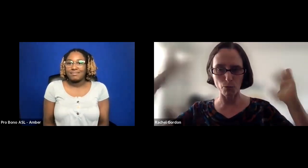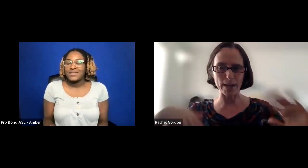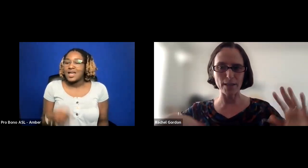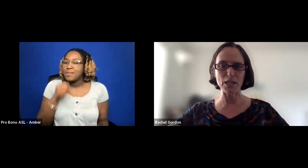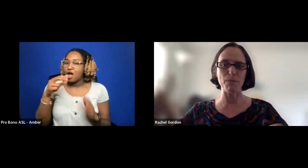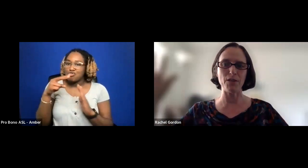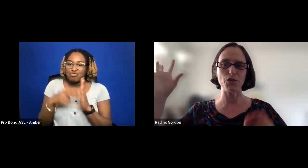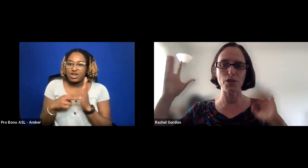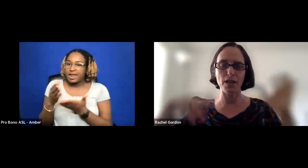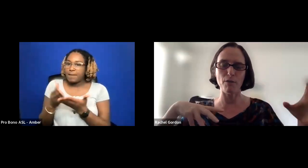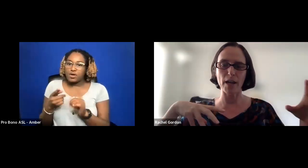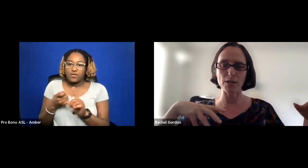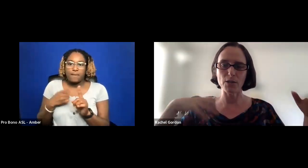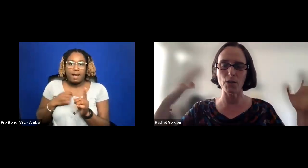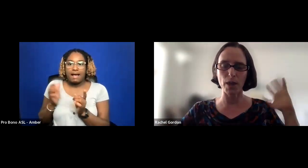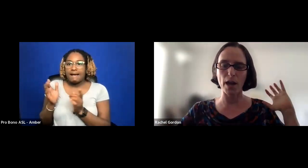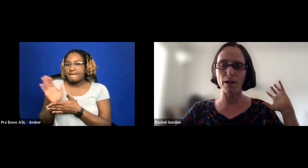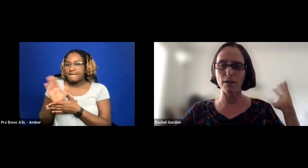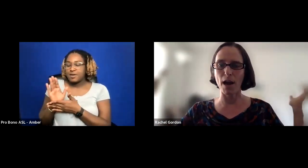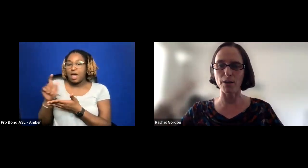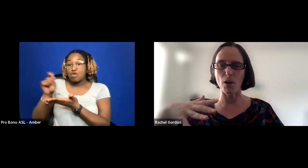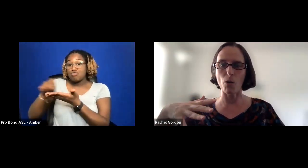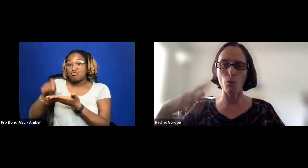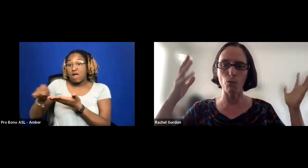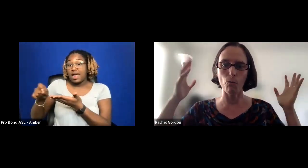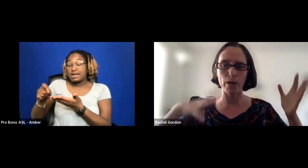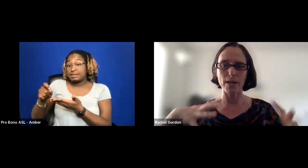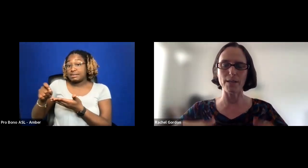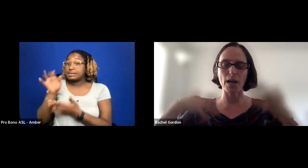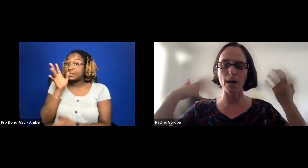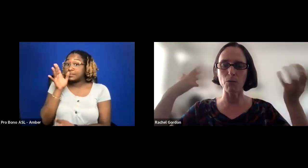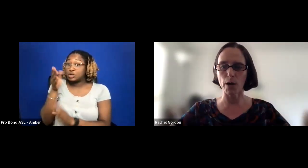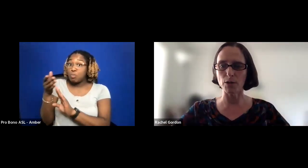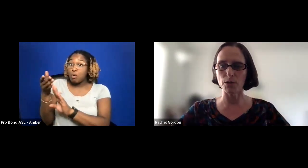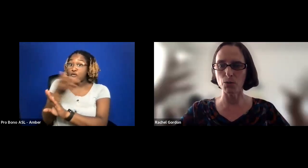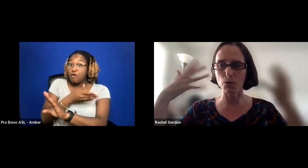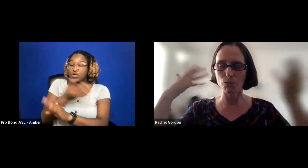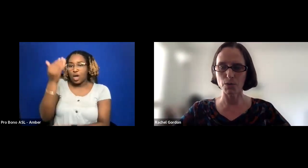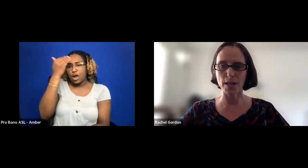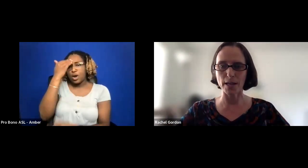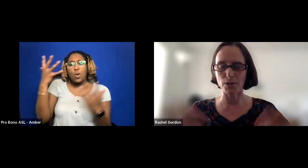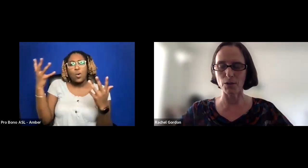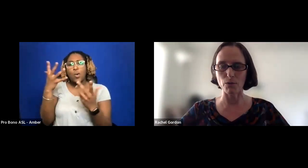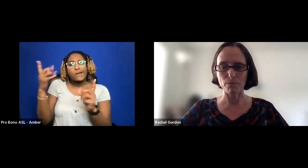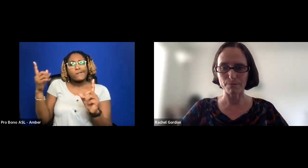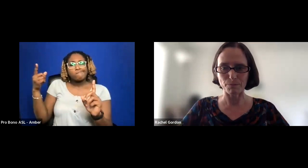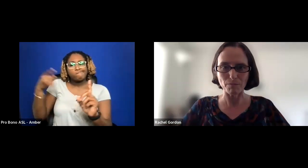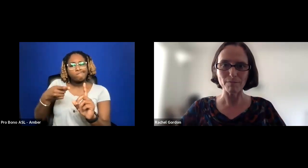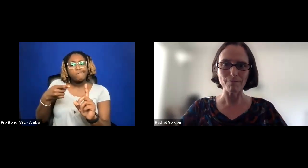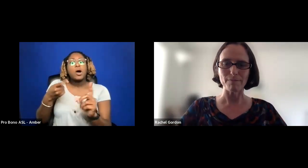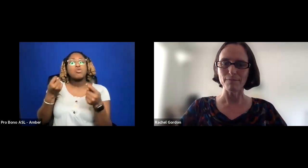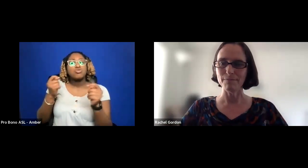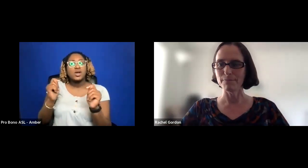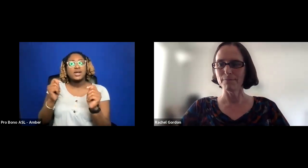I WRITE THIS SPEECH IN ADVANCE SO I KNOW WHAT IT IS I'M TRYING TO SAY TO YOU.